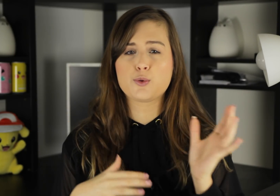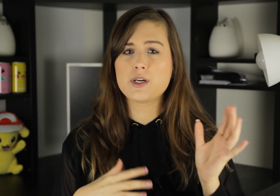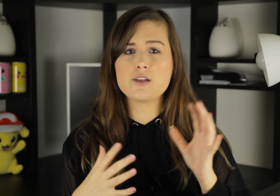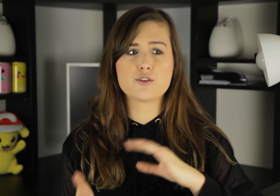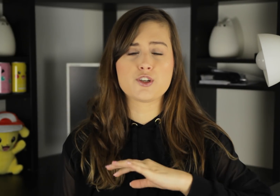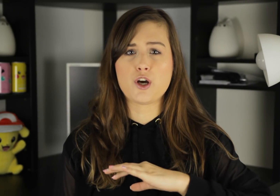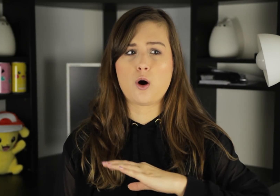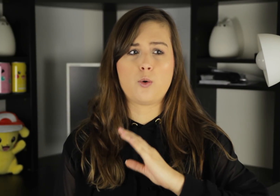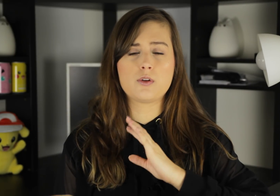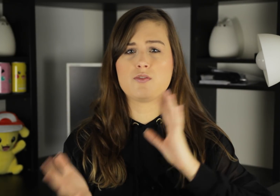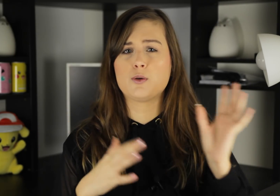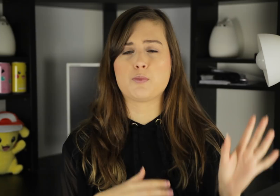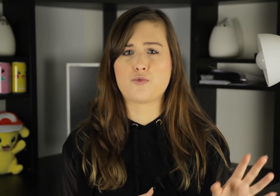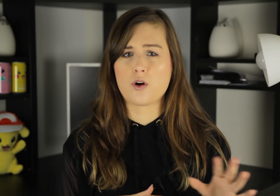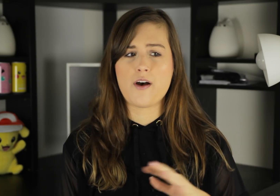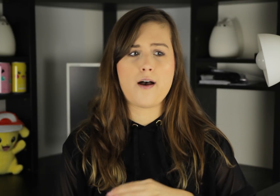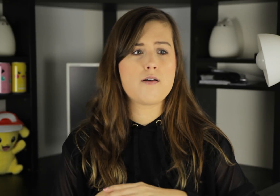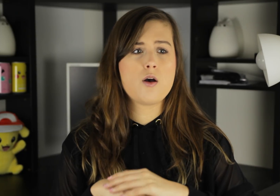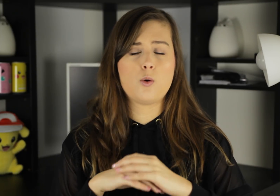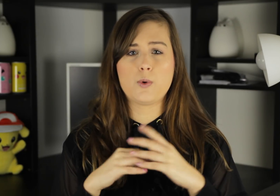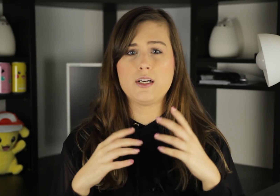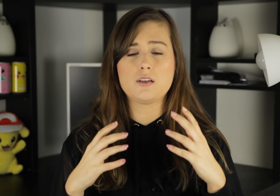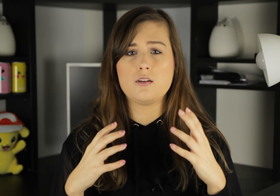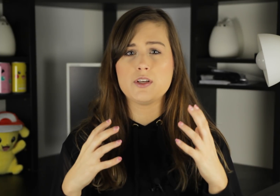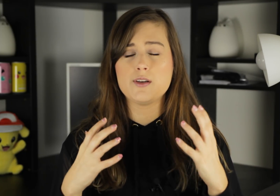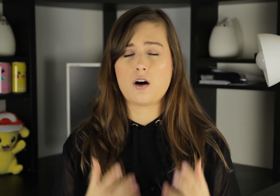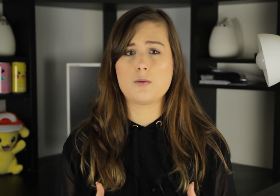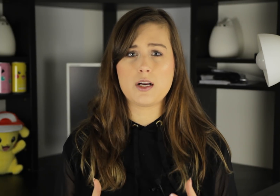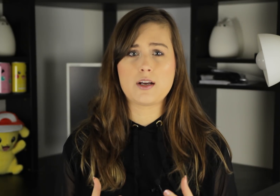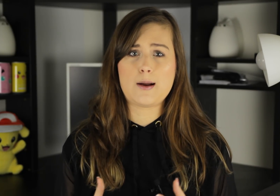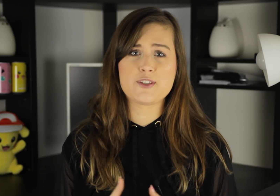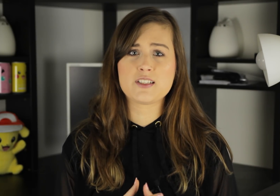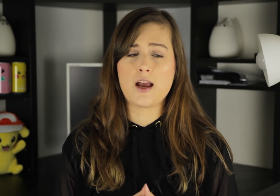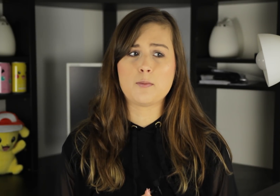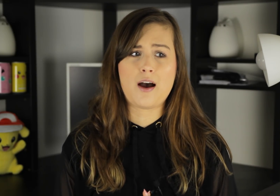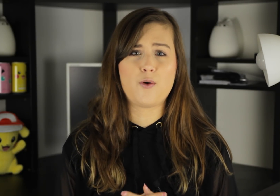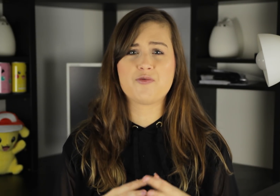Three years ago, even before that, when the automatic captions came out,